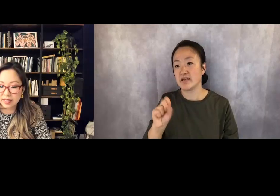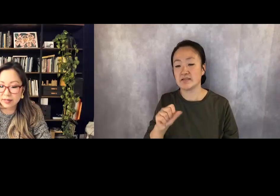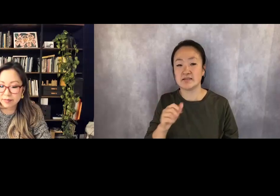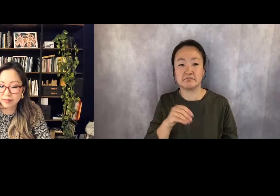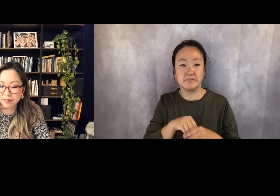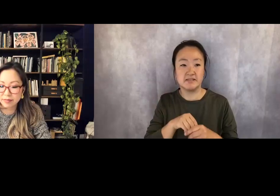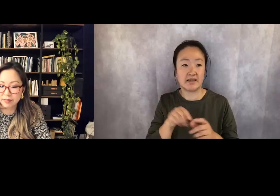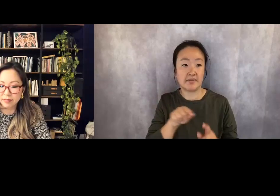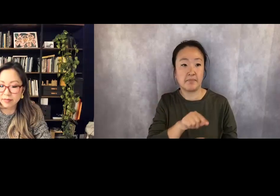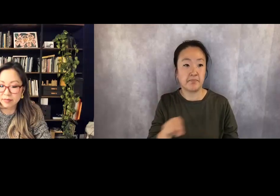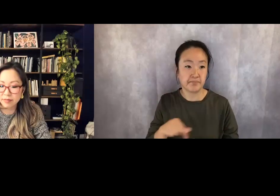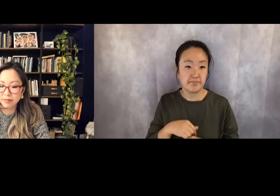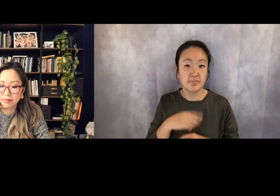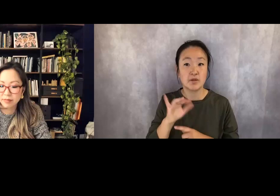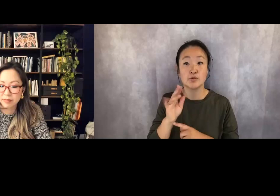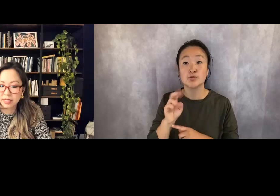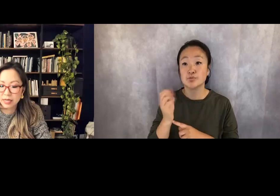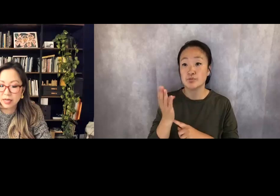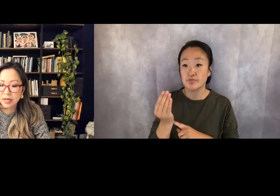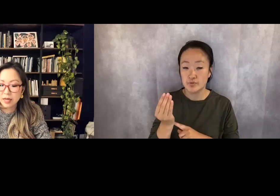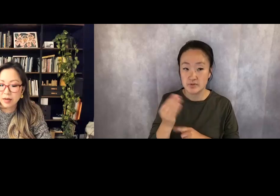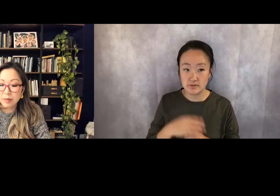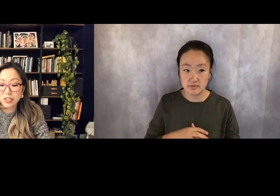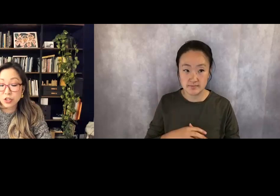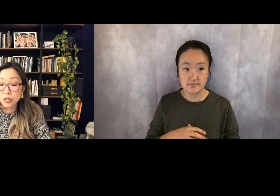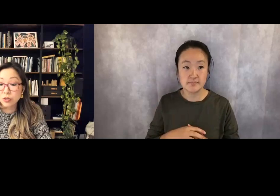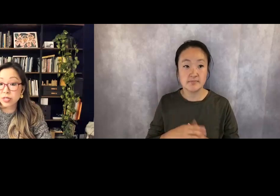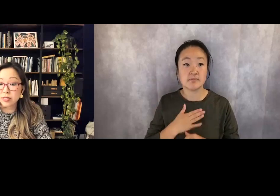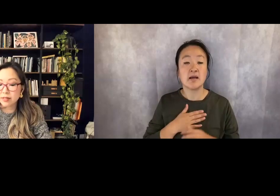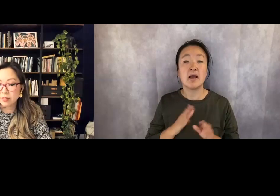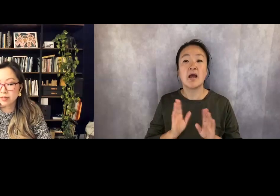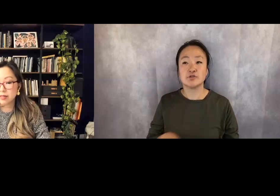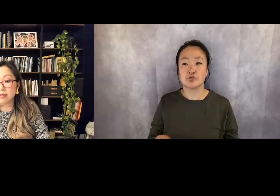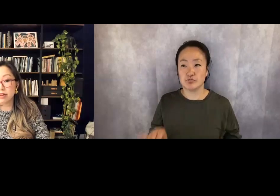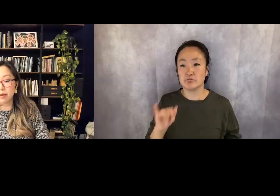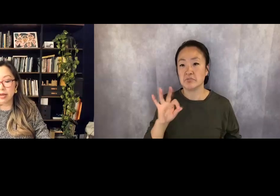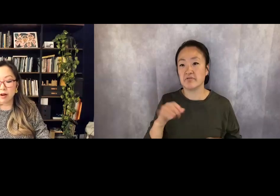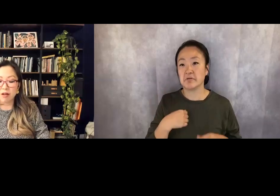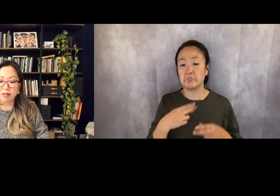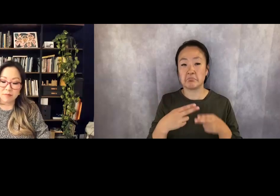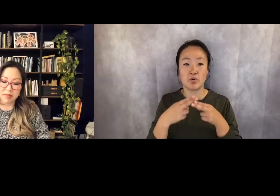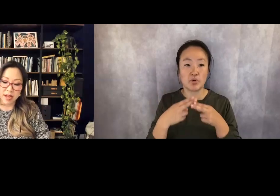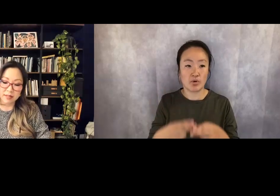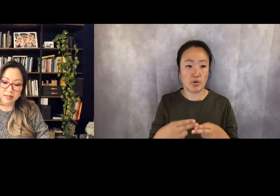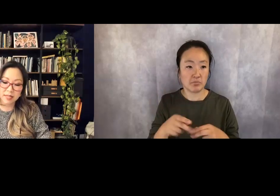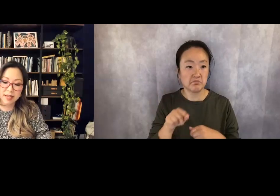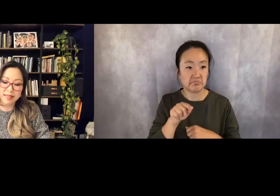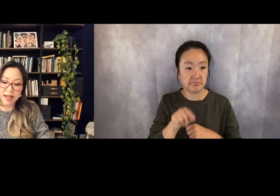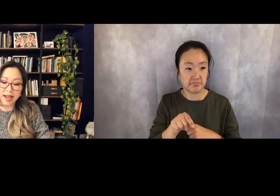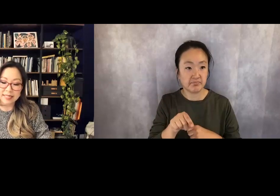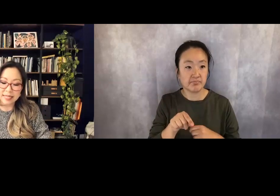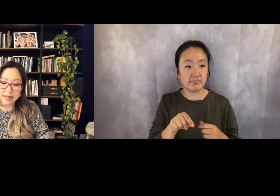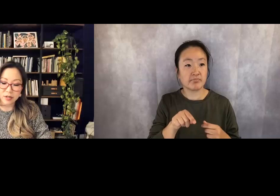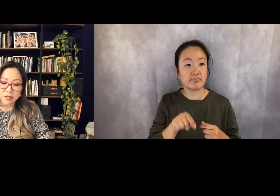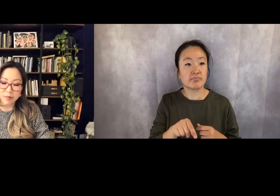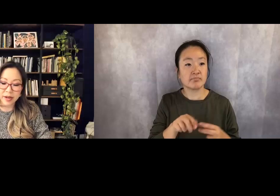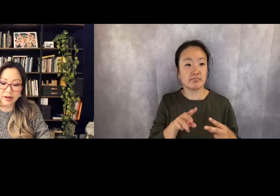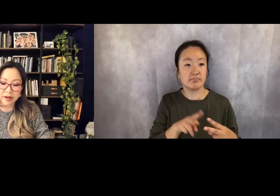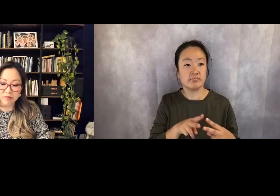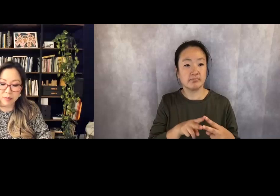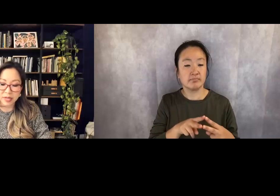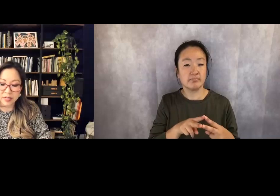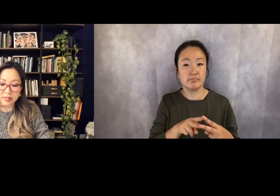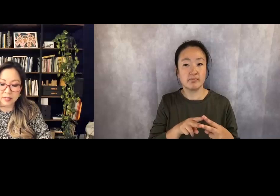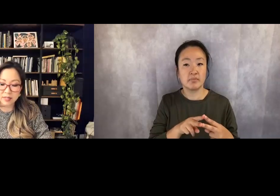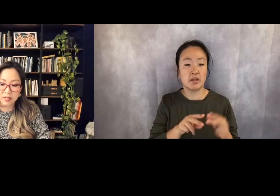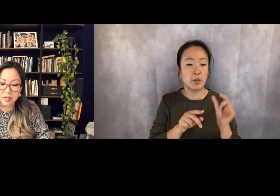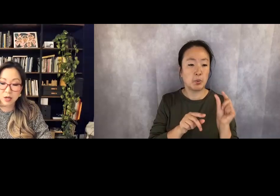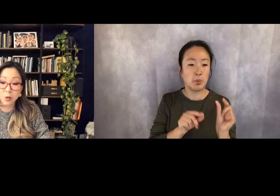My children, if I may call them that, that identical pair of beans.